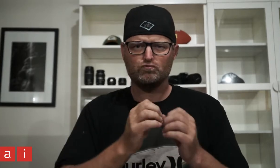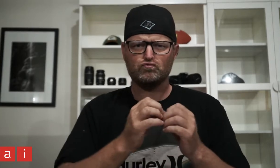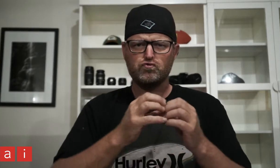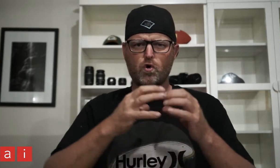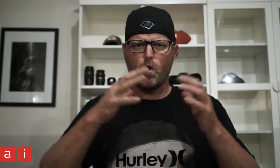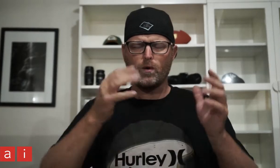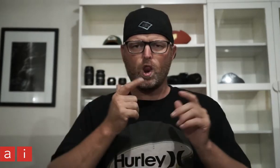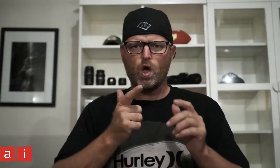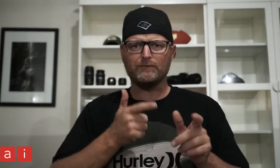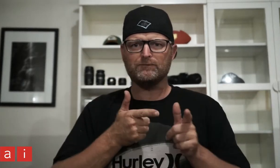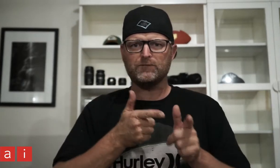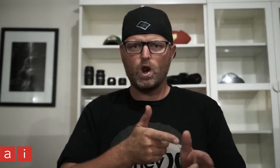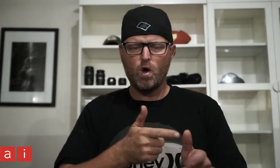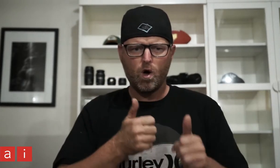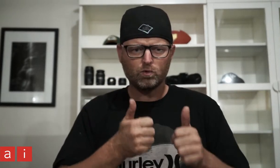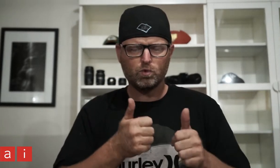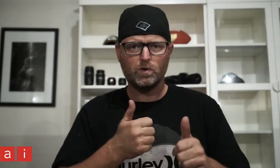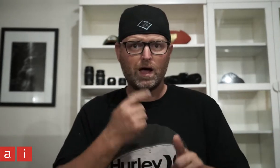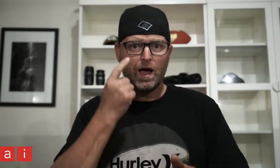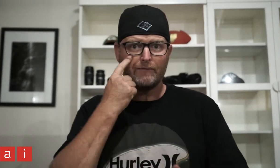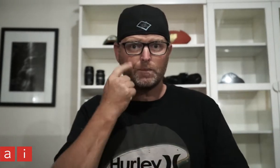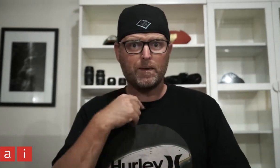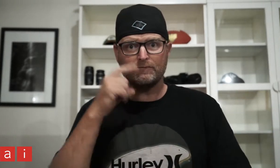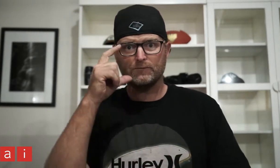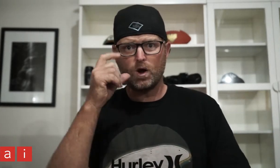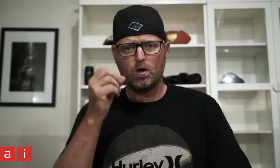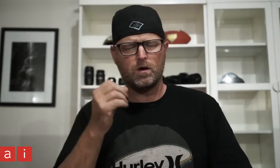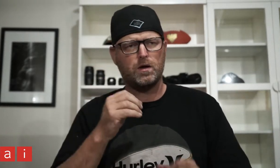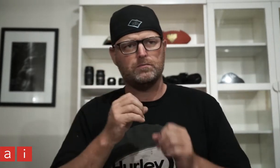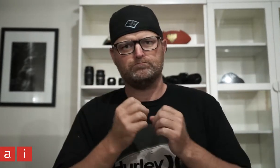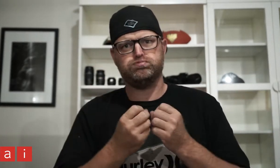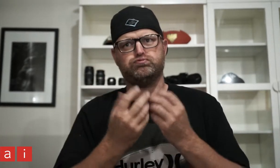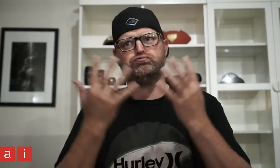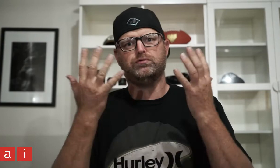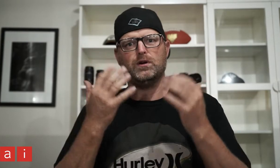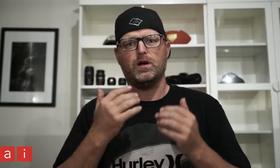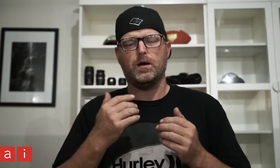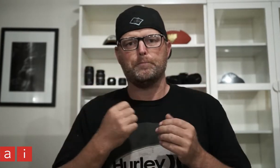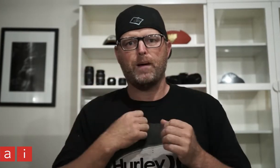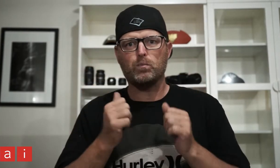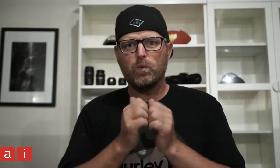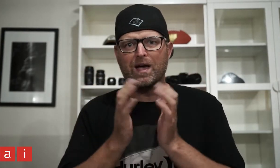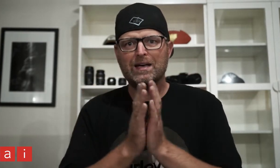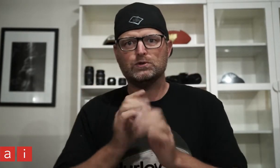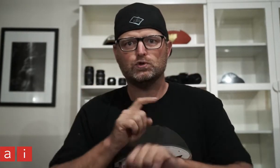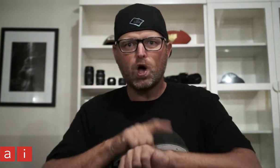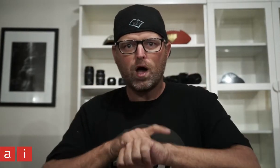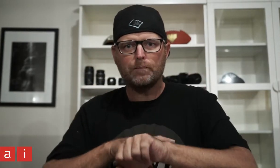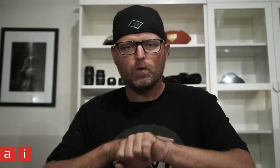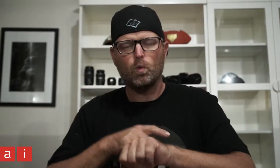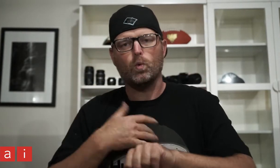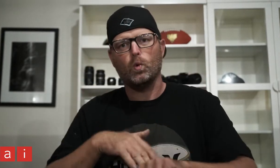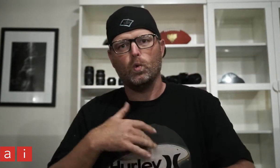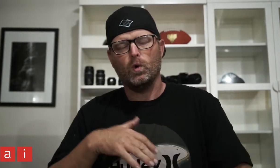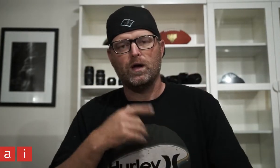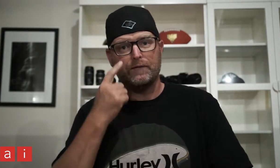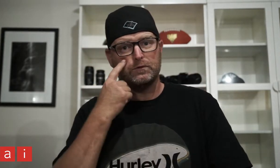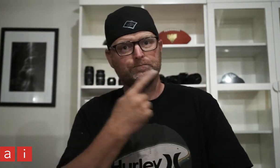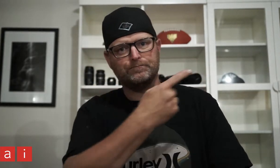and my number of followers grew. Have a look at a few of my photos that I was inspired to take during my time on weekends. Have a look...